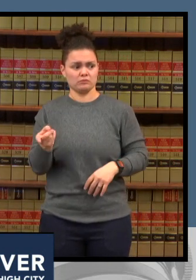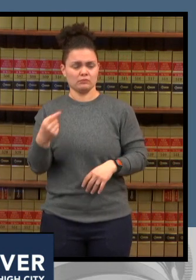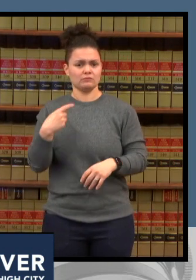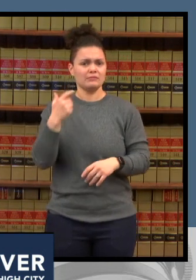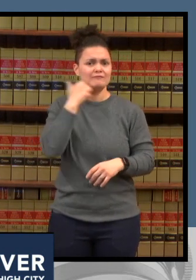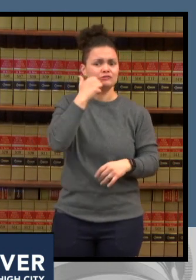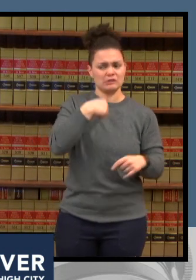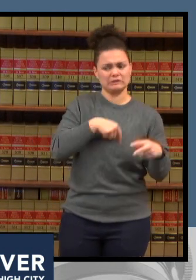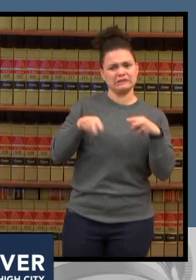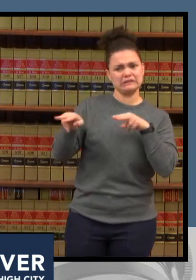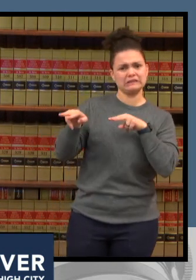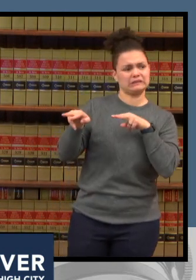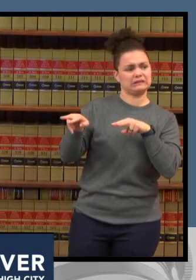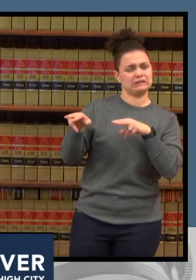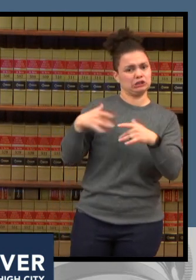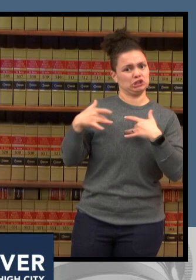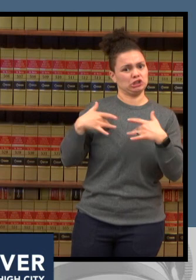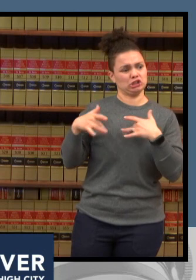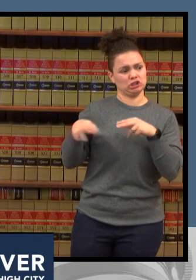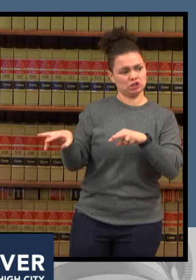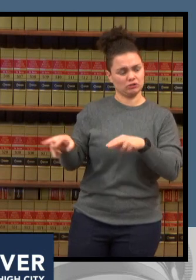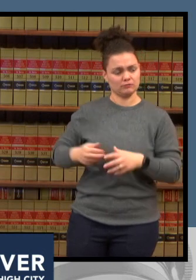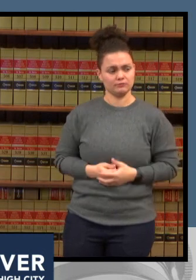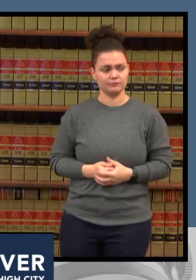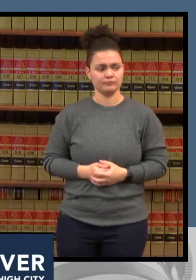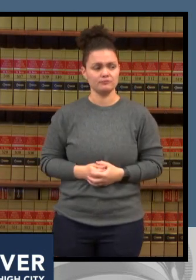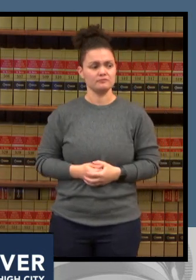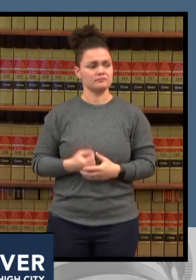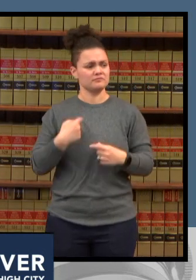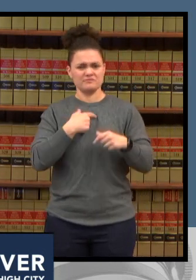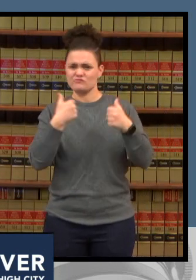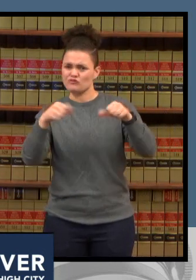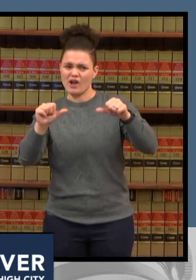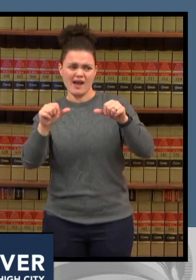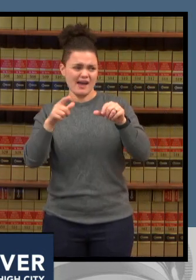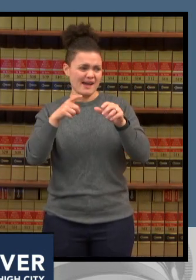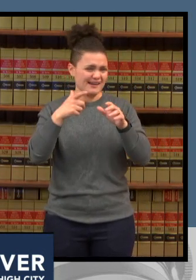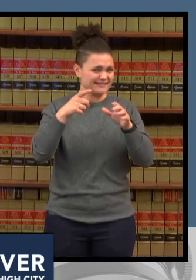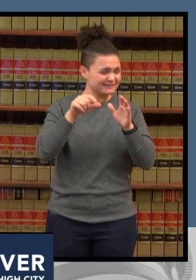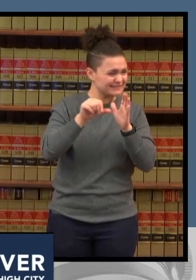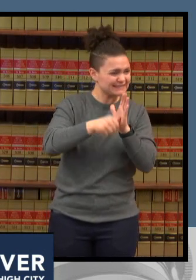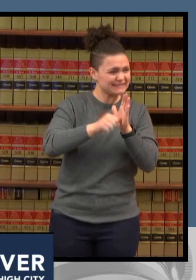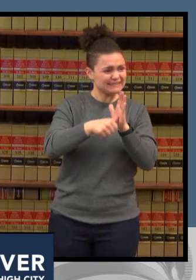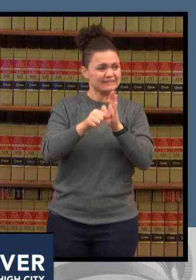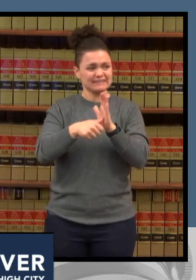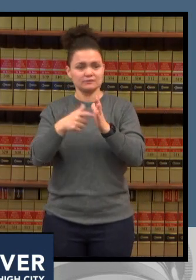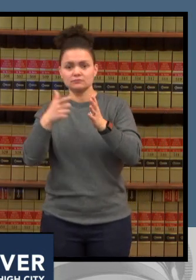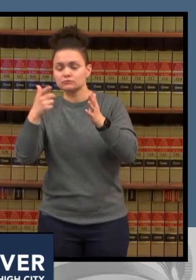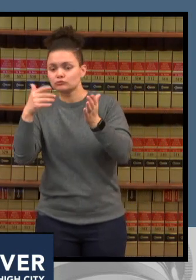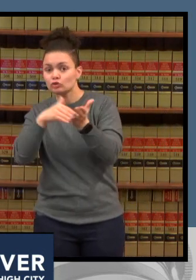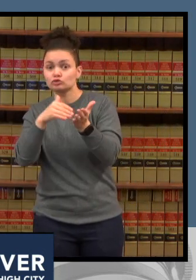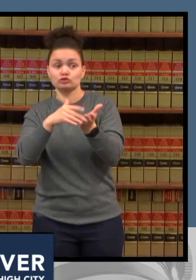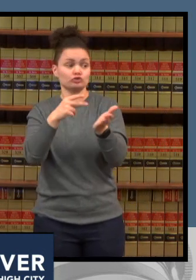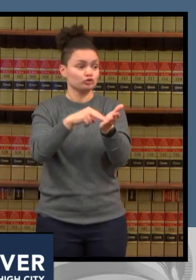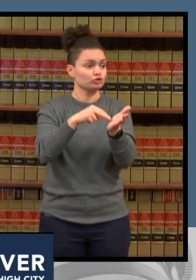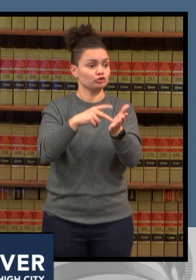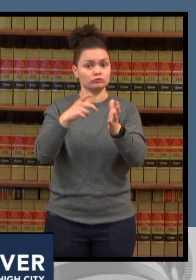efforts amongst our team members to keep them safe mask wearing every every component of their their